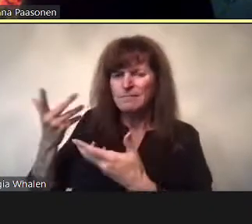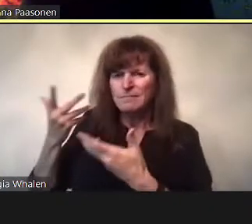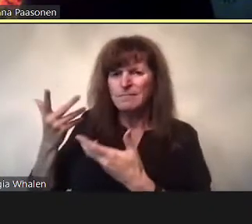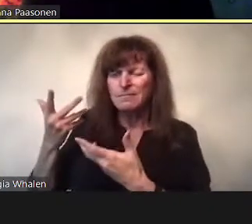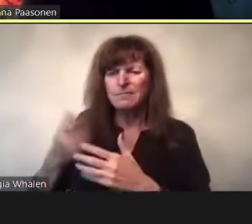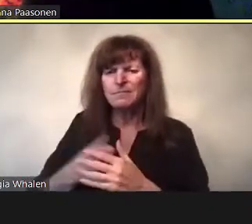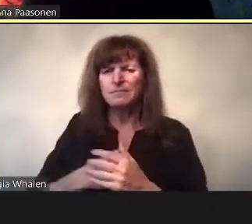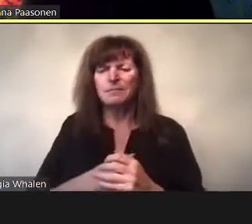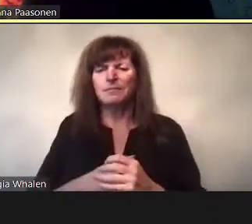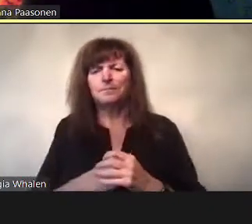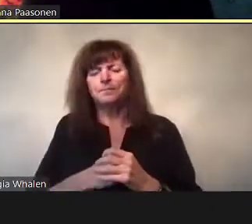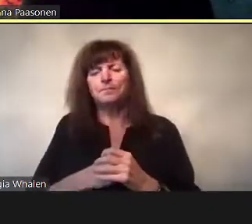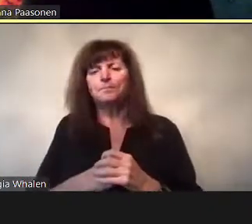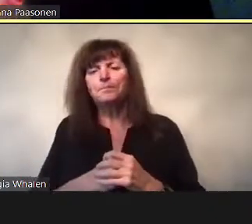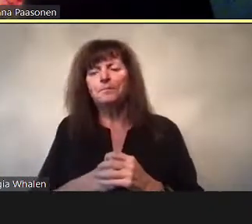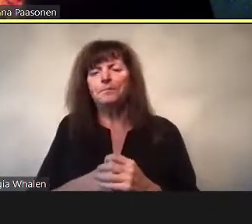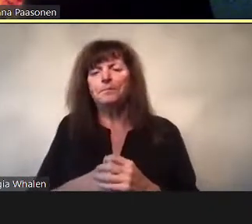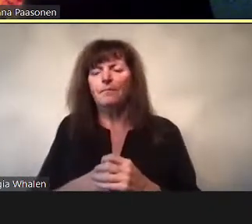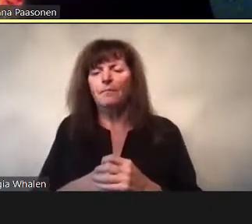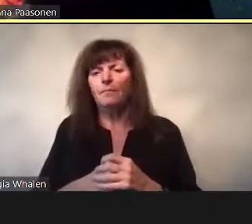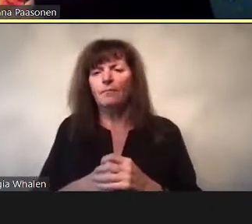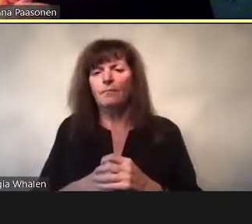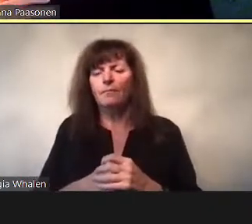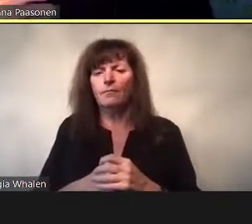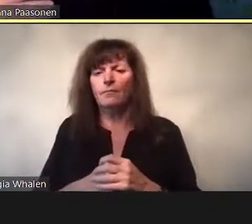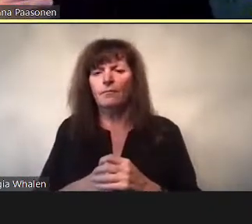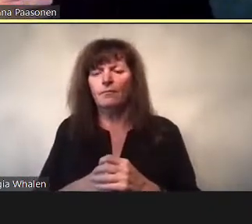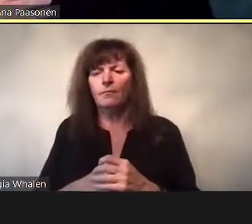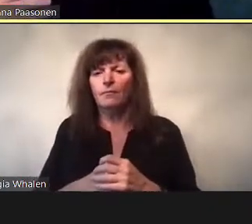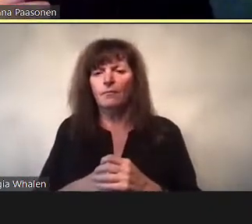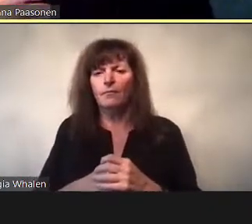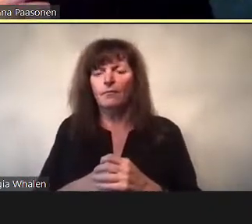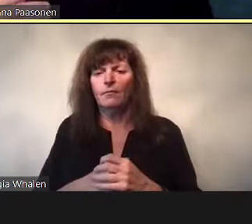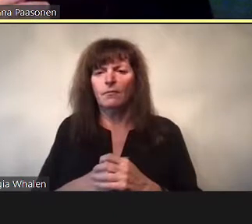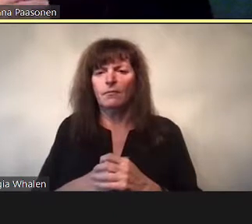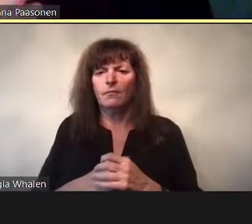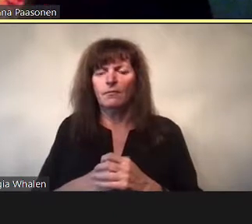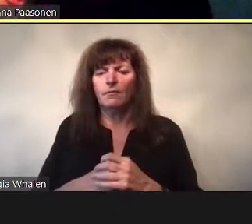I’ve been working on online porn for almost 20 years.